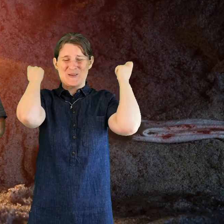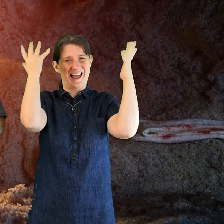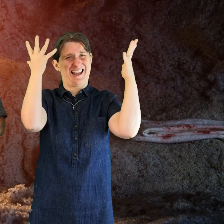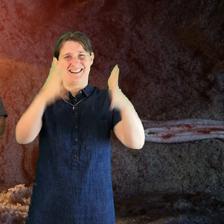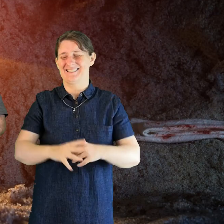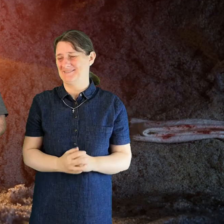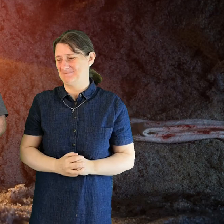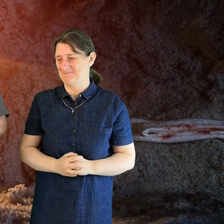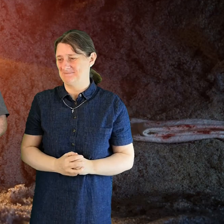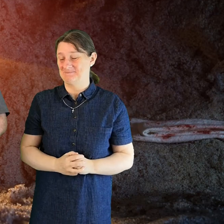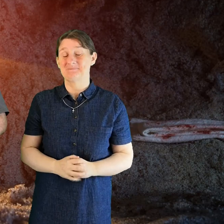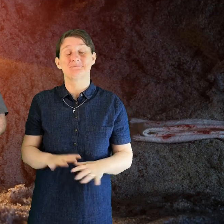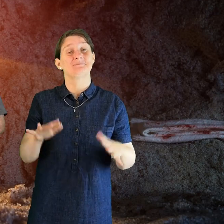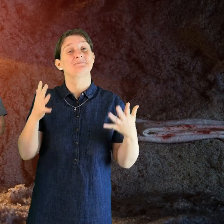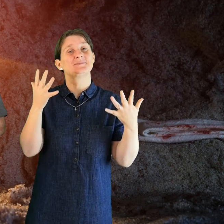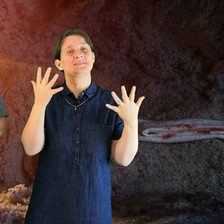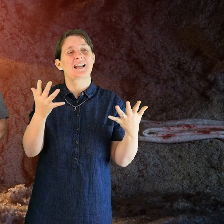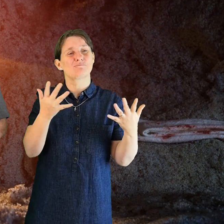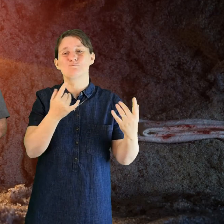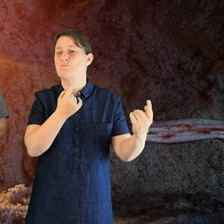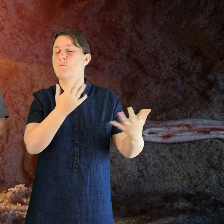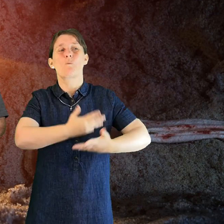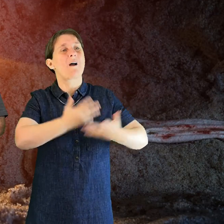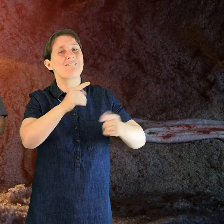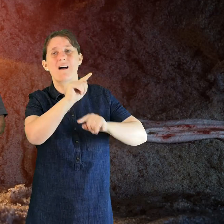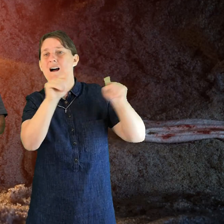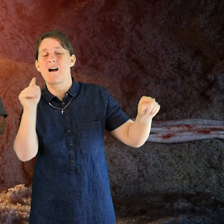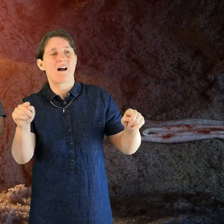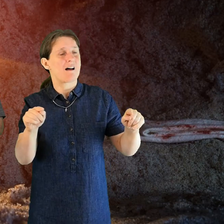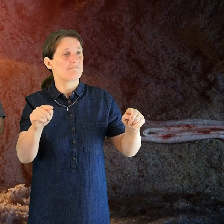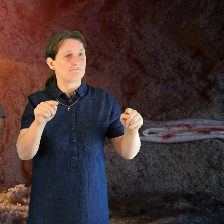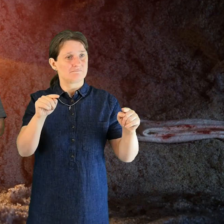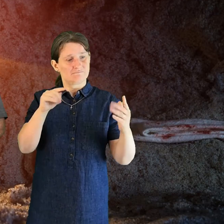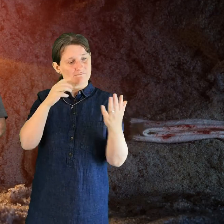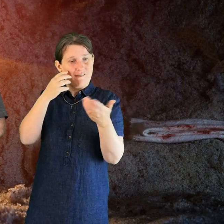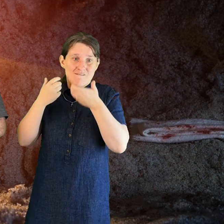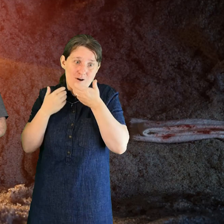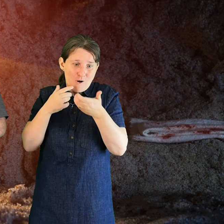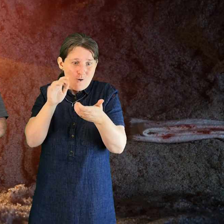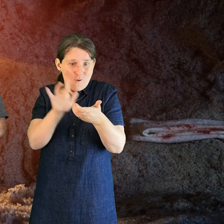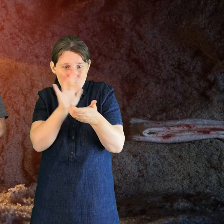So now wherever you are, at home watching on your phone watching on a video